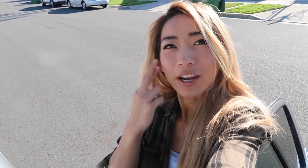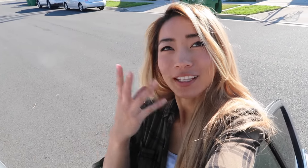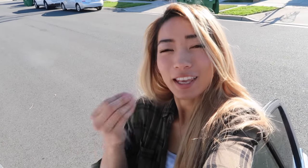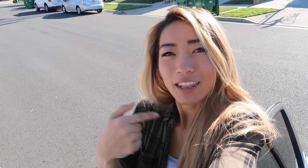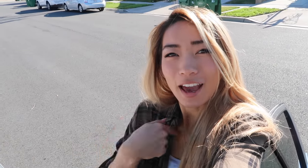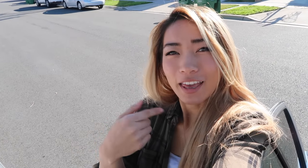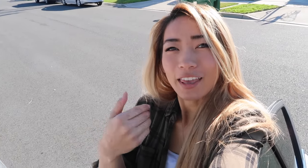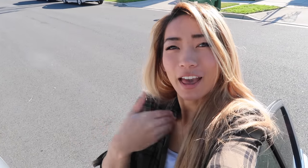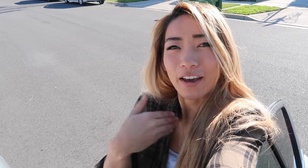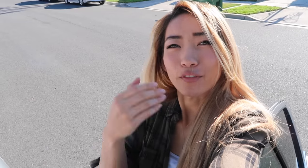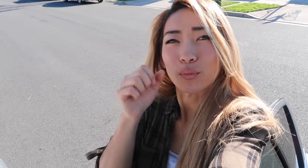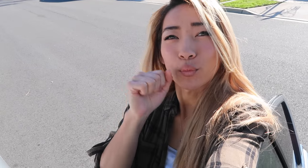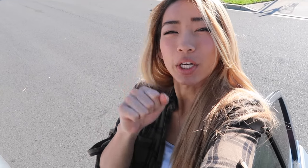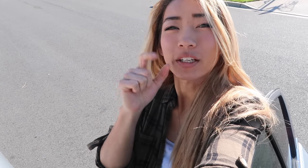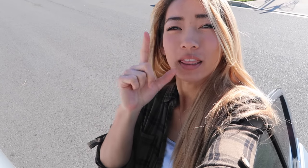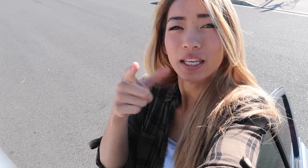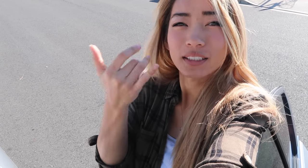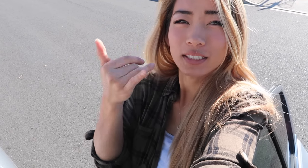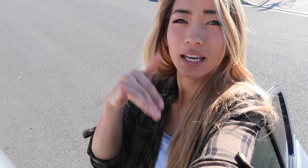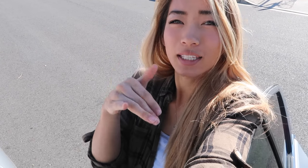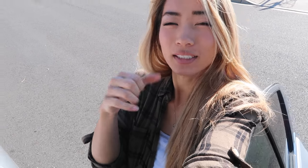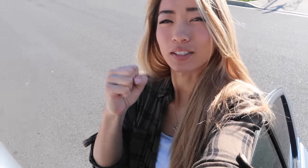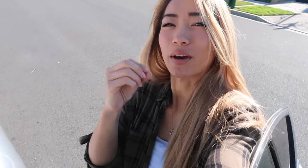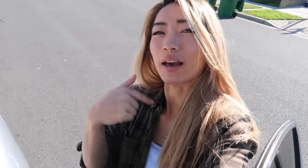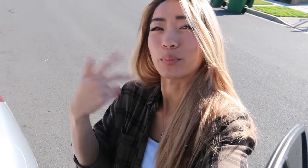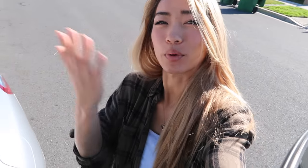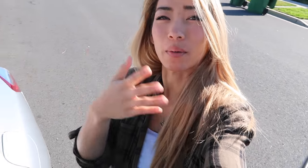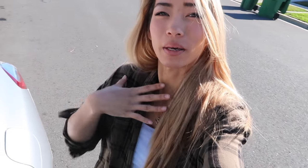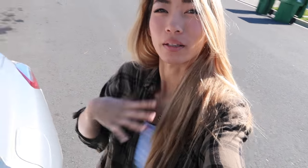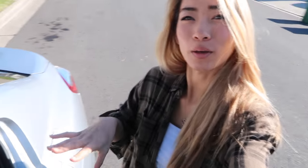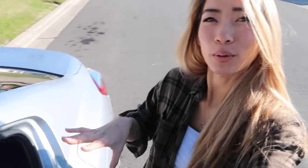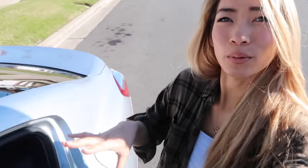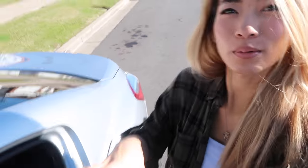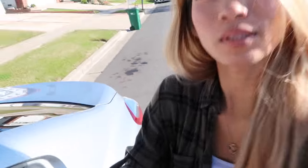Ryan and I have work later tonight so I brought my clothes